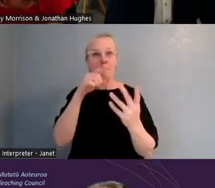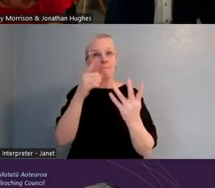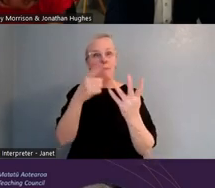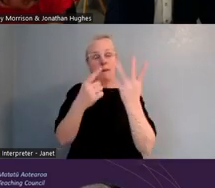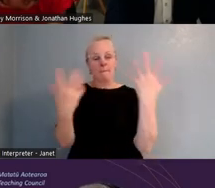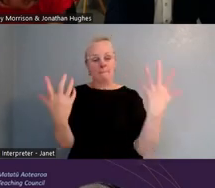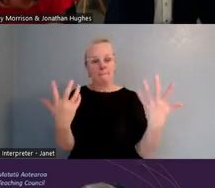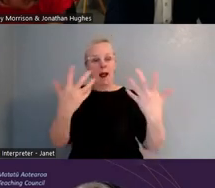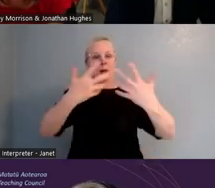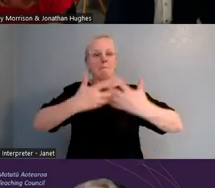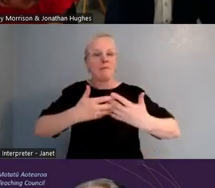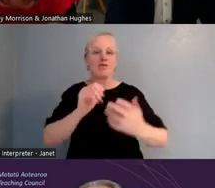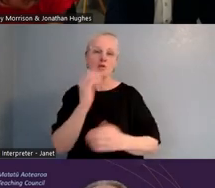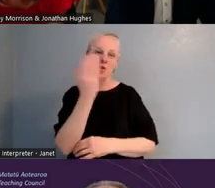Thank you. Thank you, thank you, thank you.